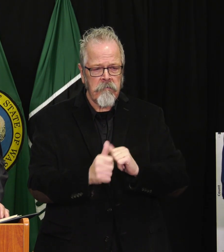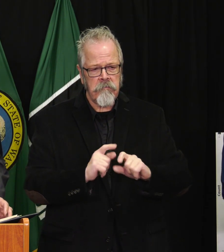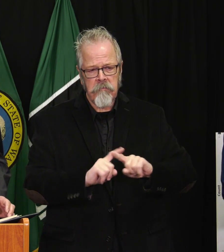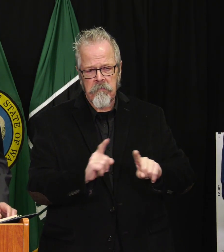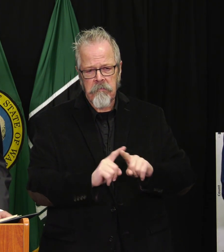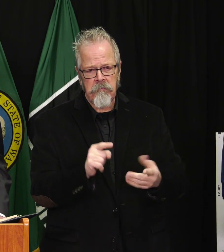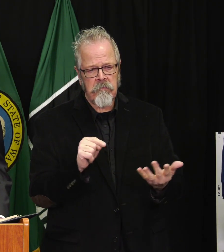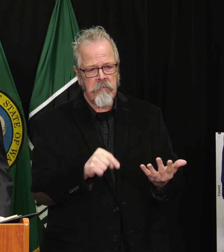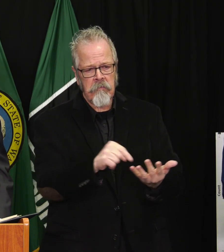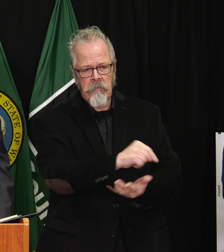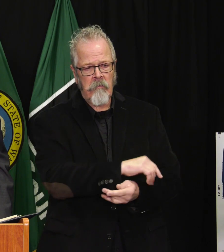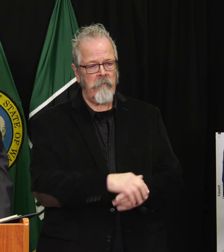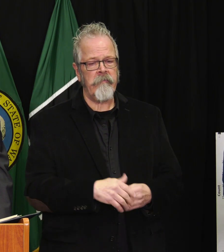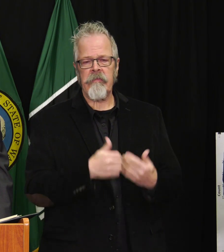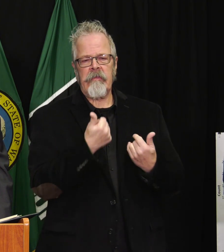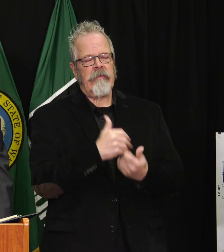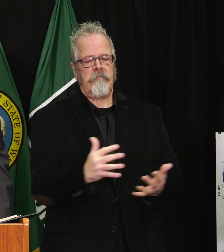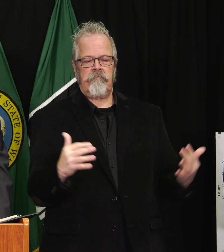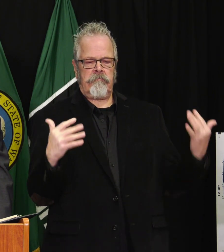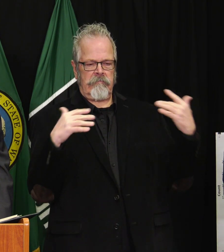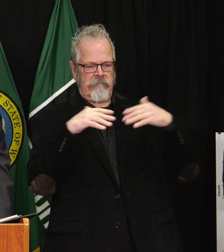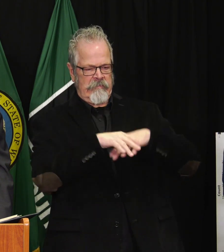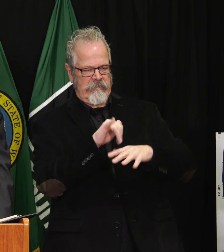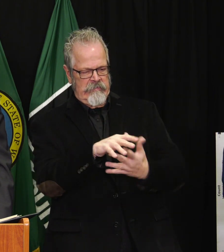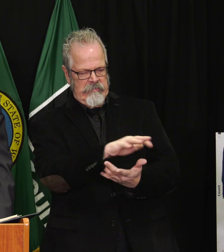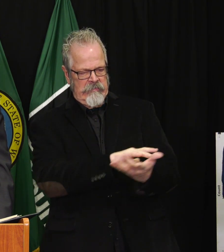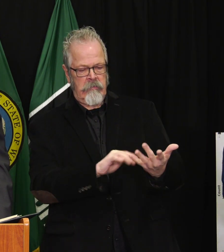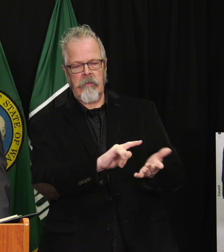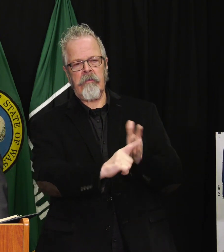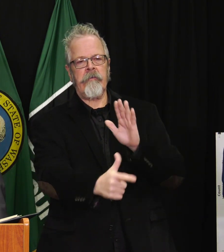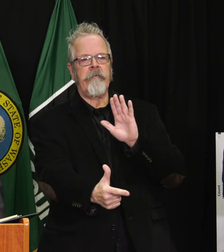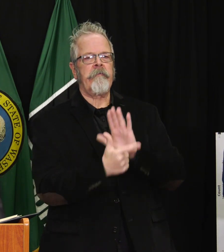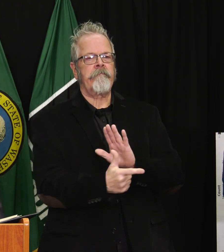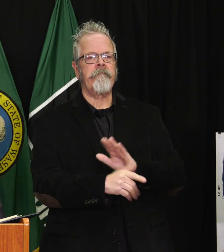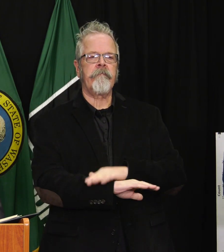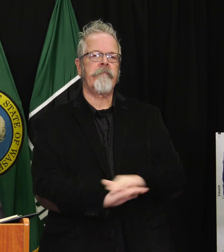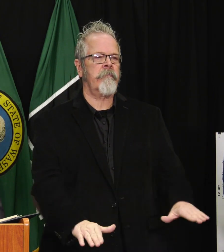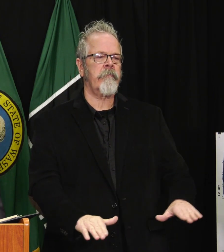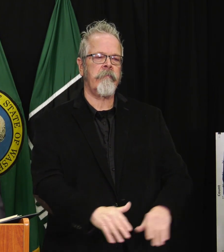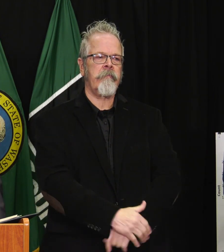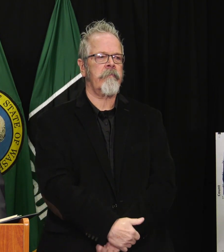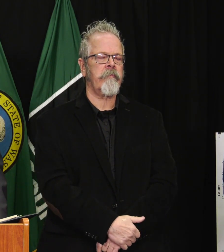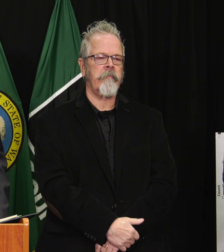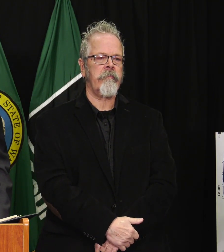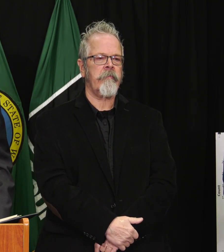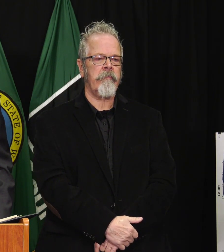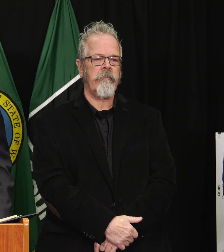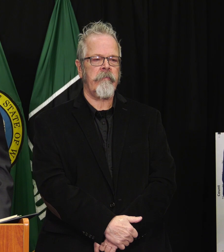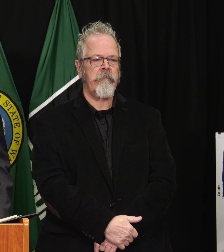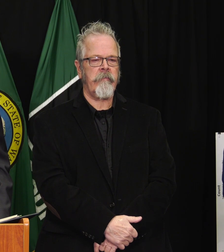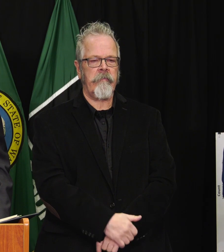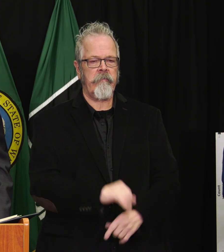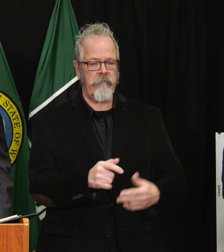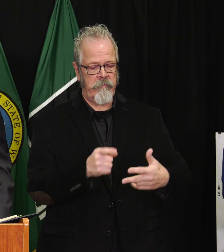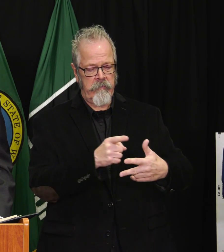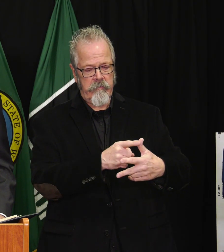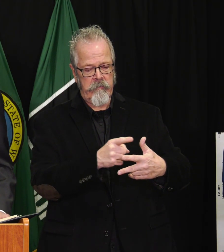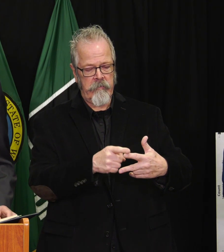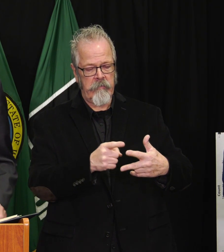The three counties impacted have been chosen because they are experiencing significant community transmission, significant outbreaks,